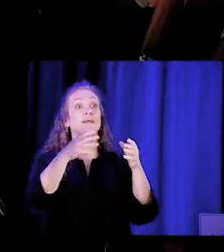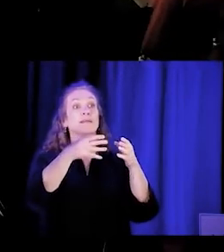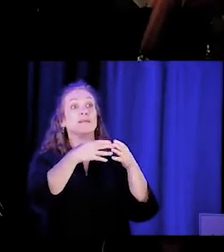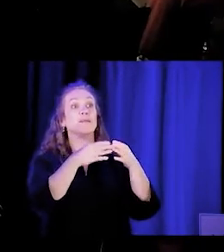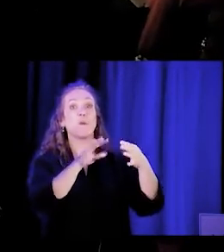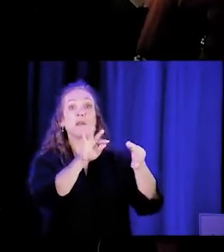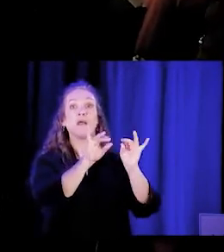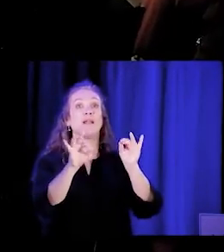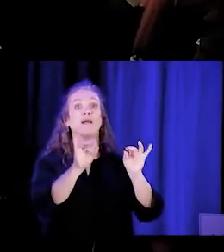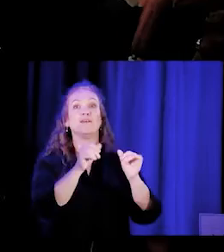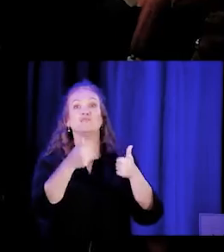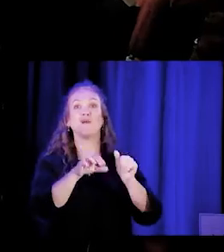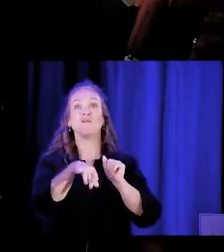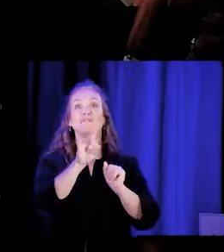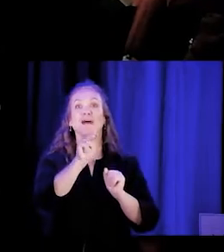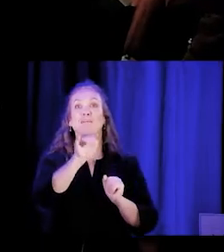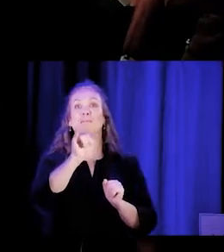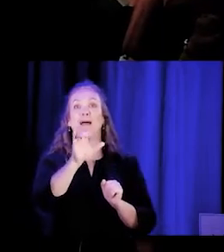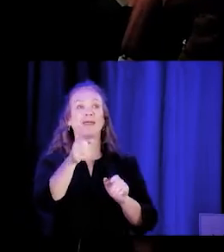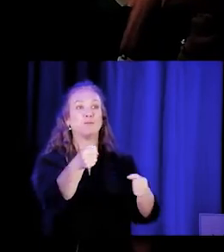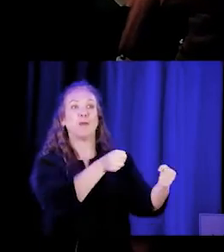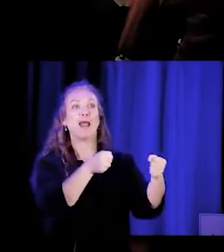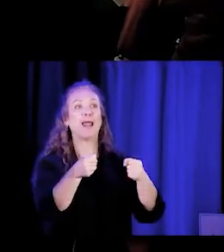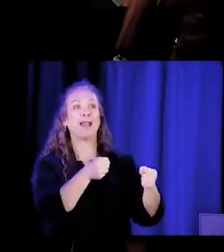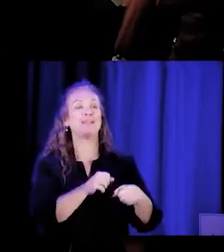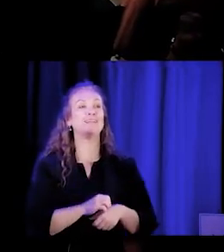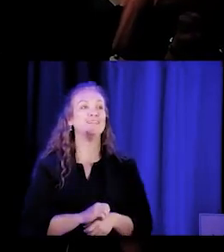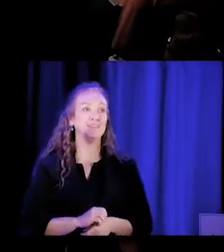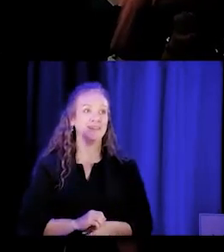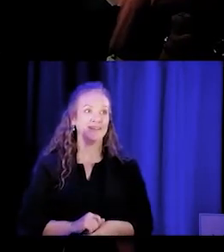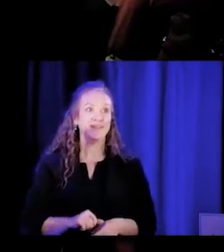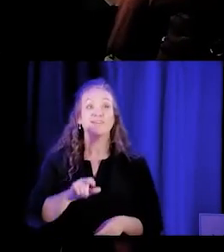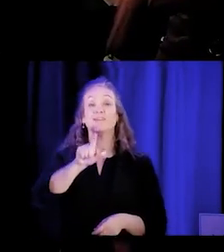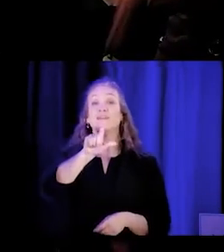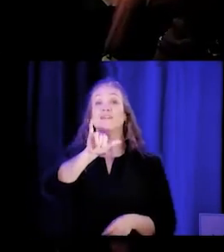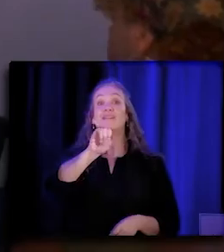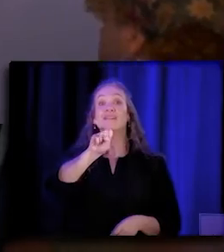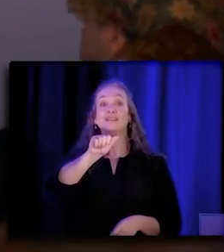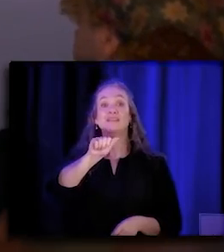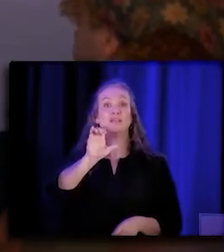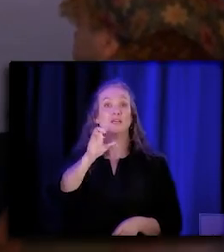Sure, thank you for letting me go first. Lisa Chanson with Transform Health.